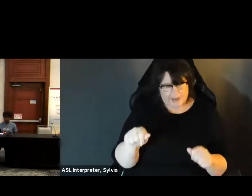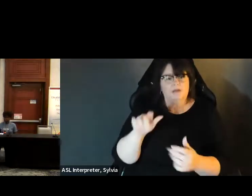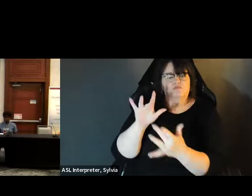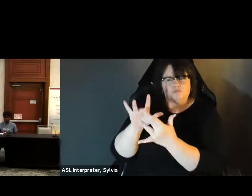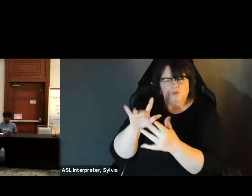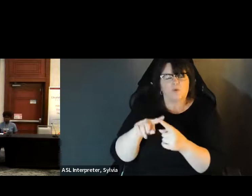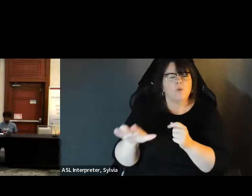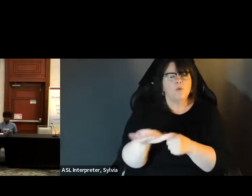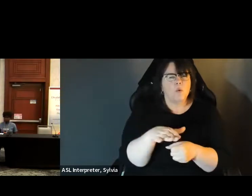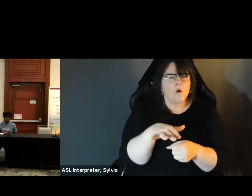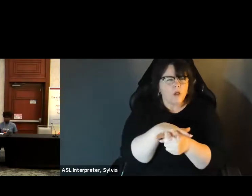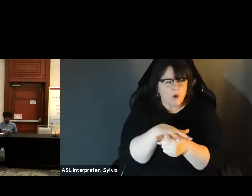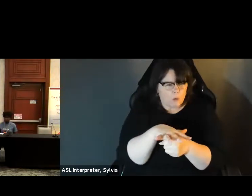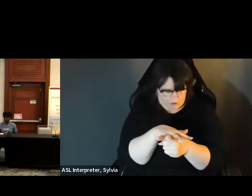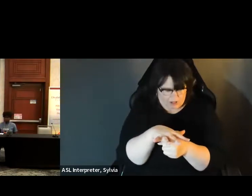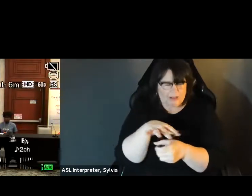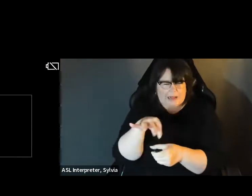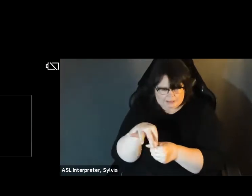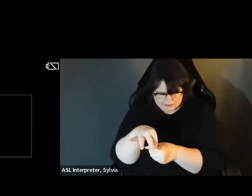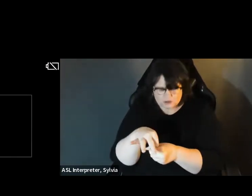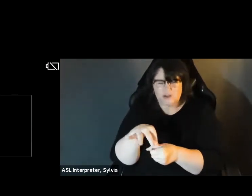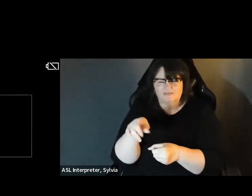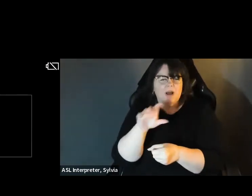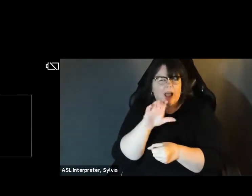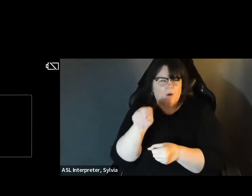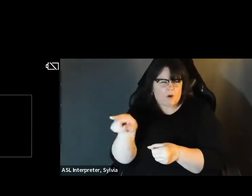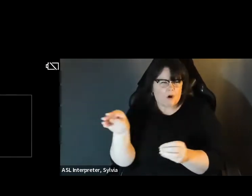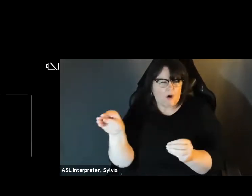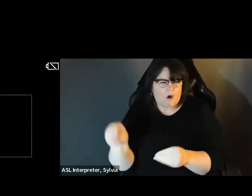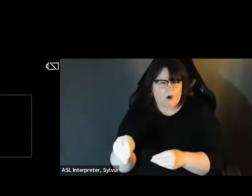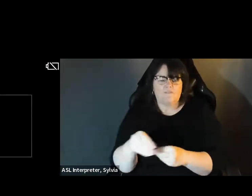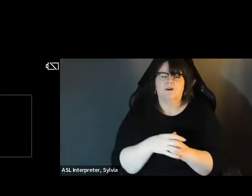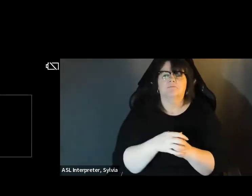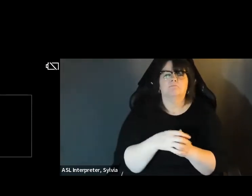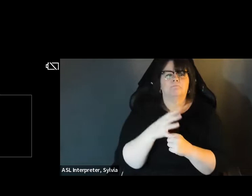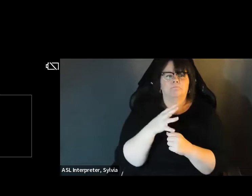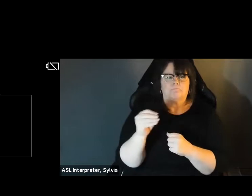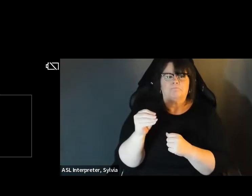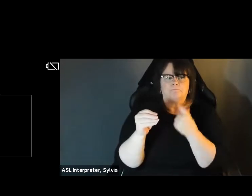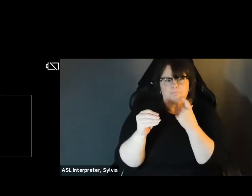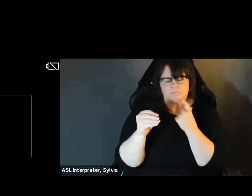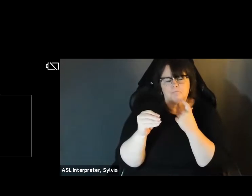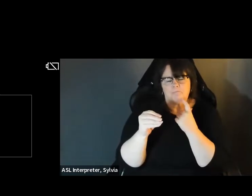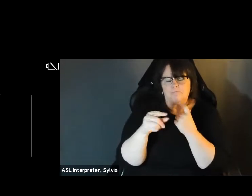speaker mentioned being able to reach out to your state or reach out to your local elections County and asking to be